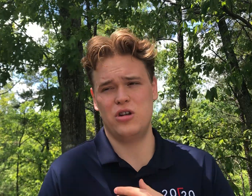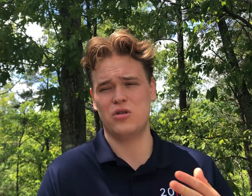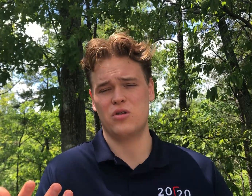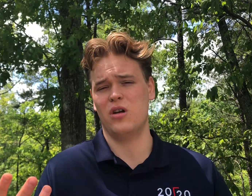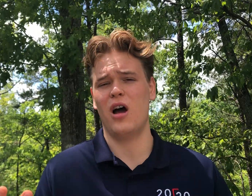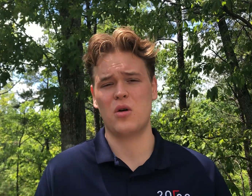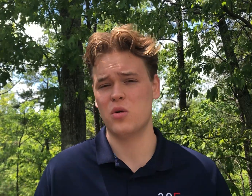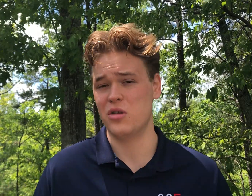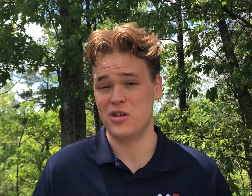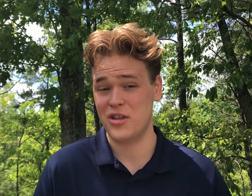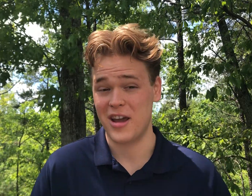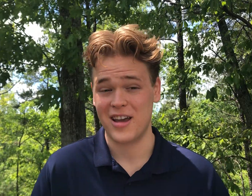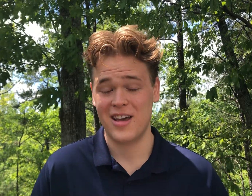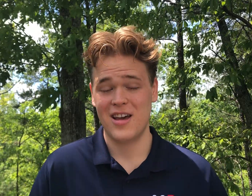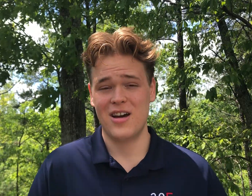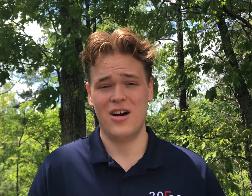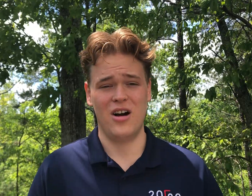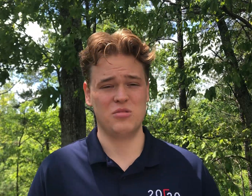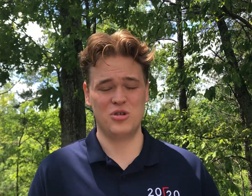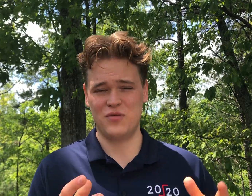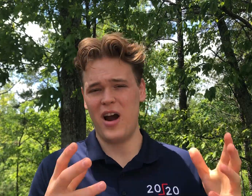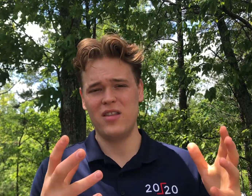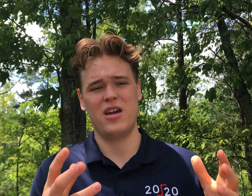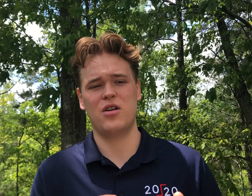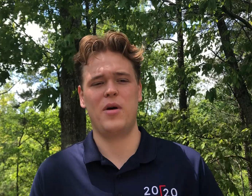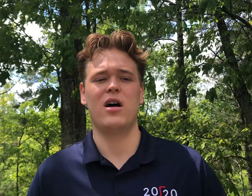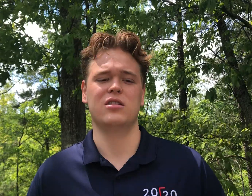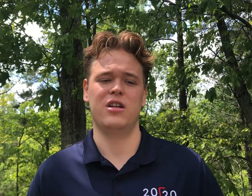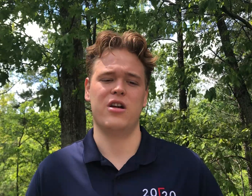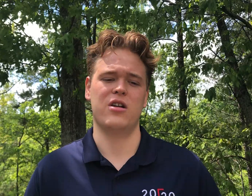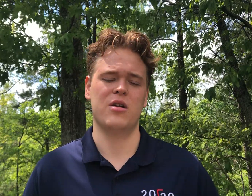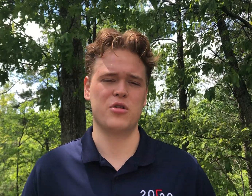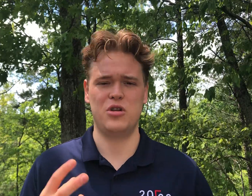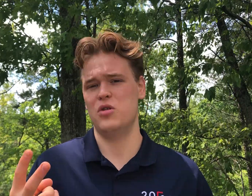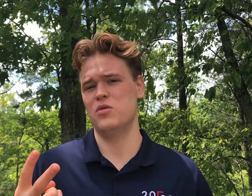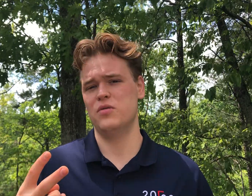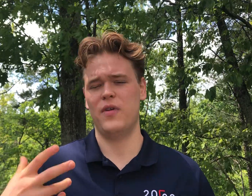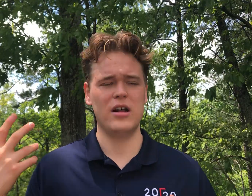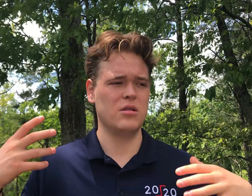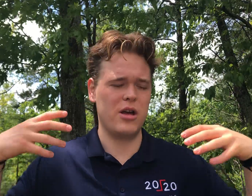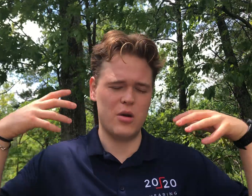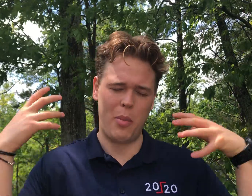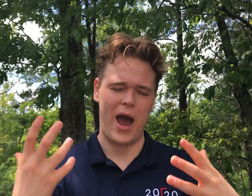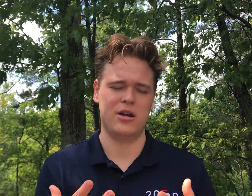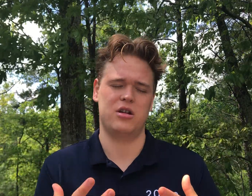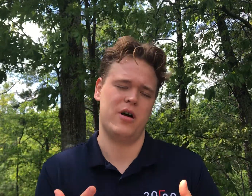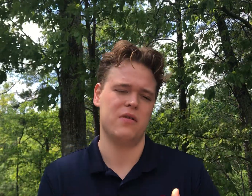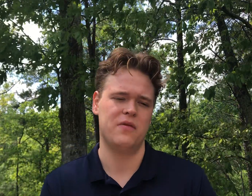your teachers are a lot cooler than you think. So just find that good balance there. Number two, find something that you're passionate about,